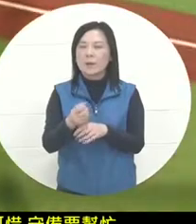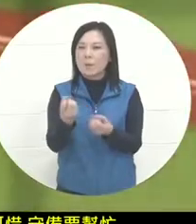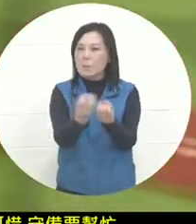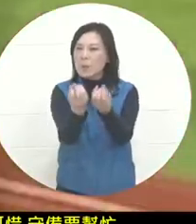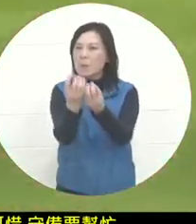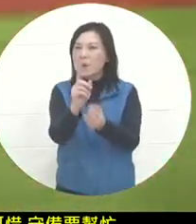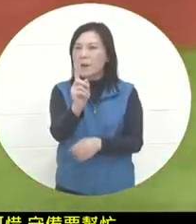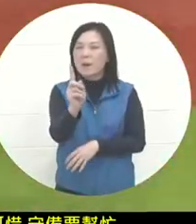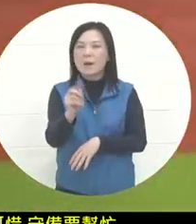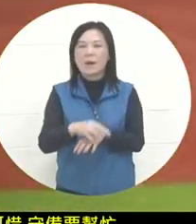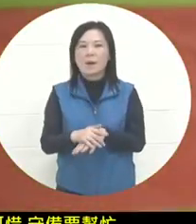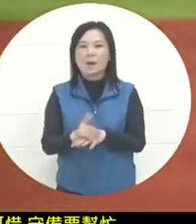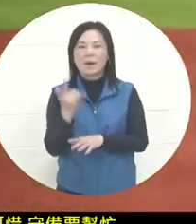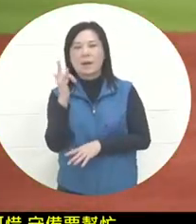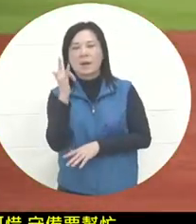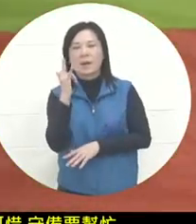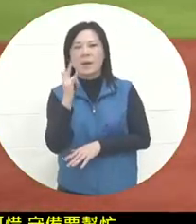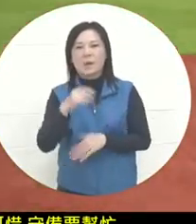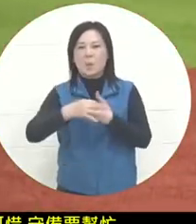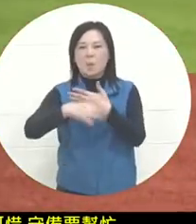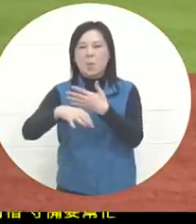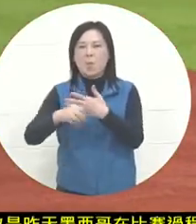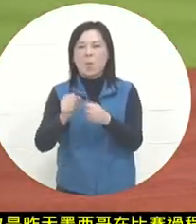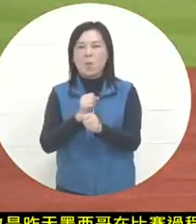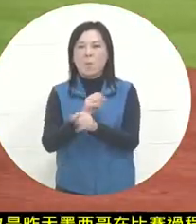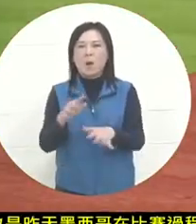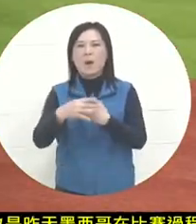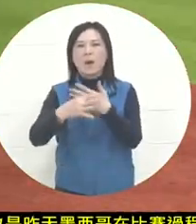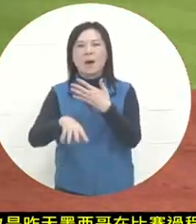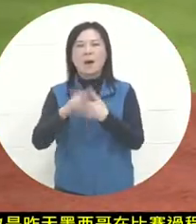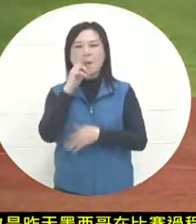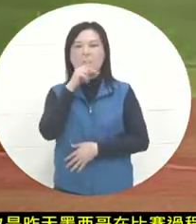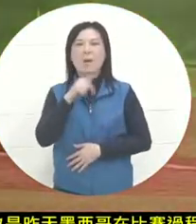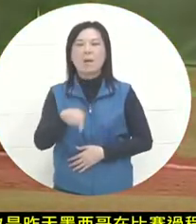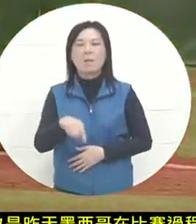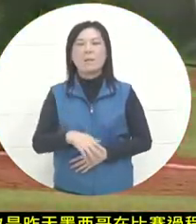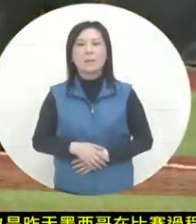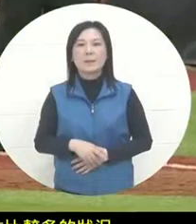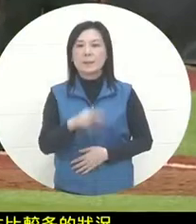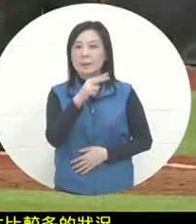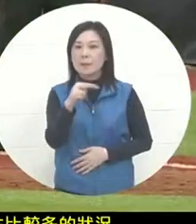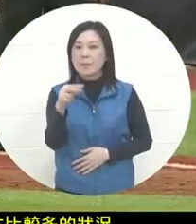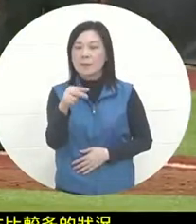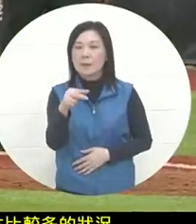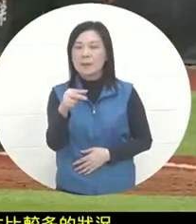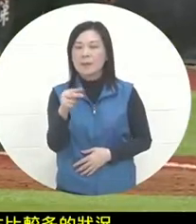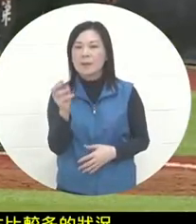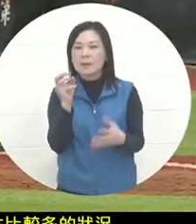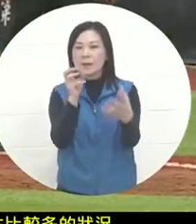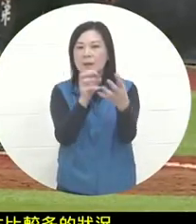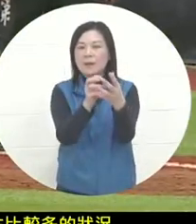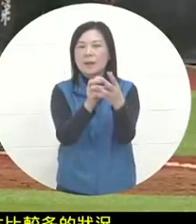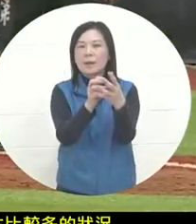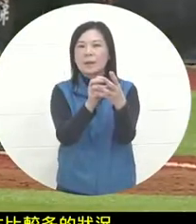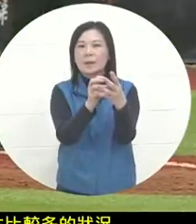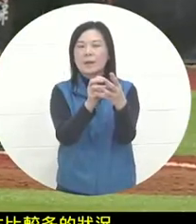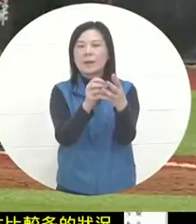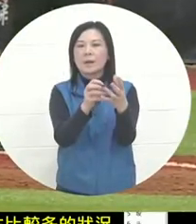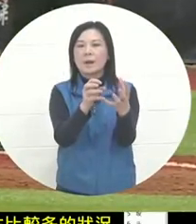The number of mistakes made by the back of the hand was too many. When the shortstop touches his glove, he realizes that he has not caught the ball firmly.